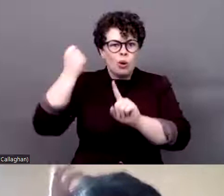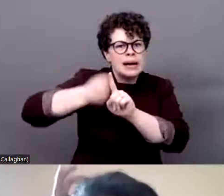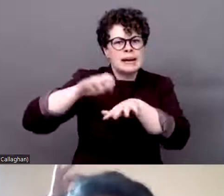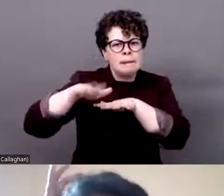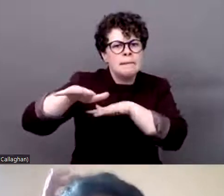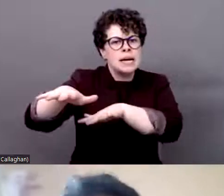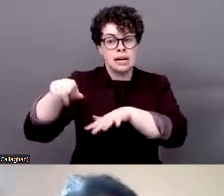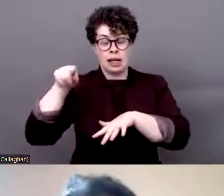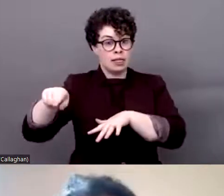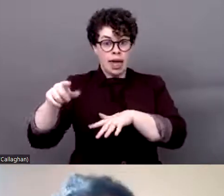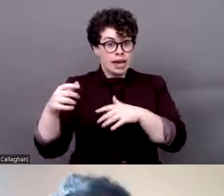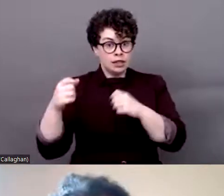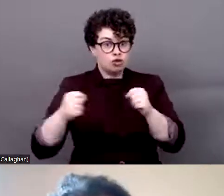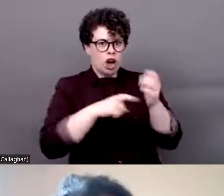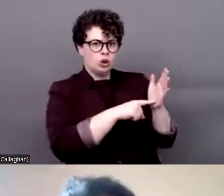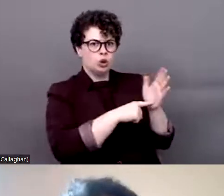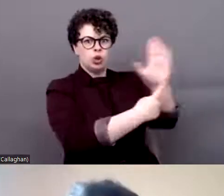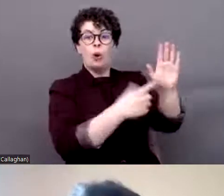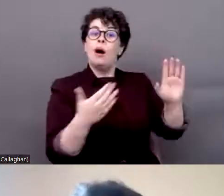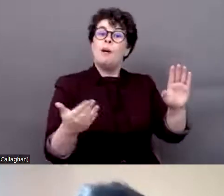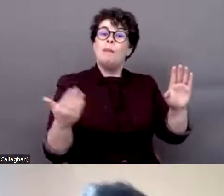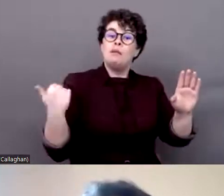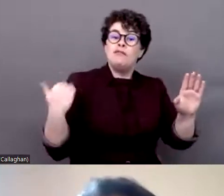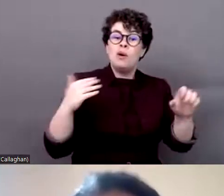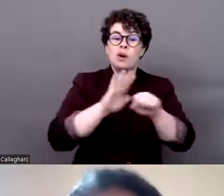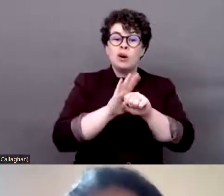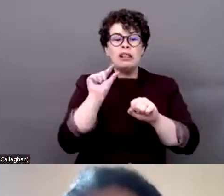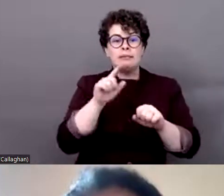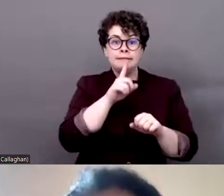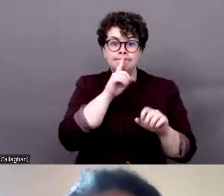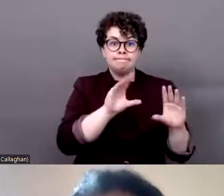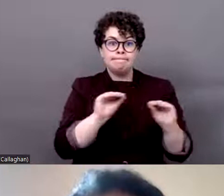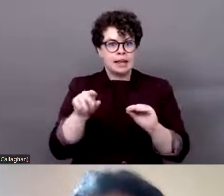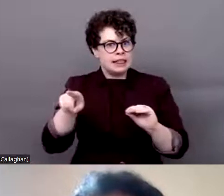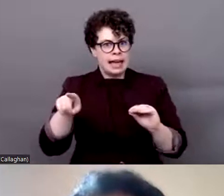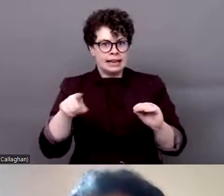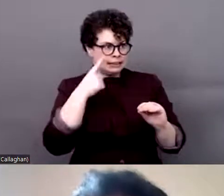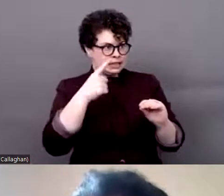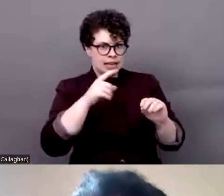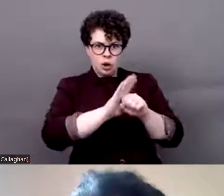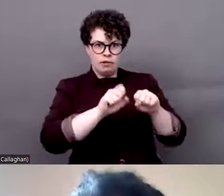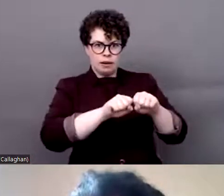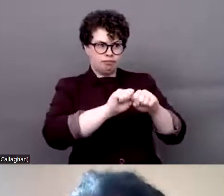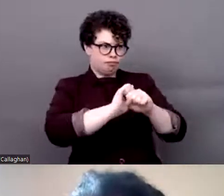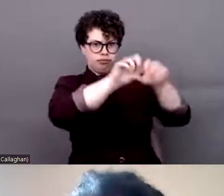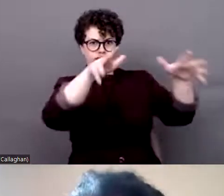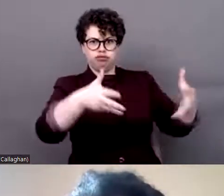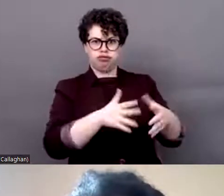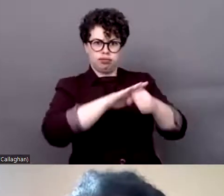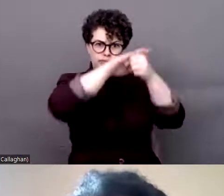remained invisible. We are very lucky to hear from representatives of some of these movements today such as